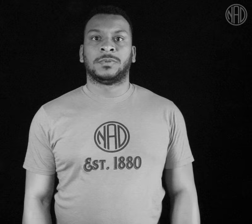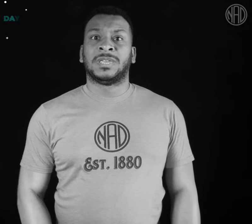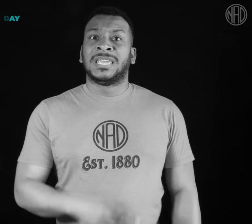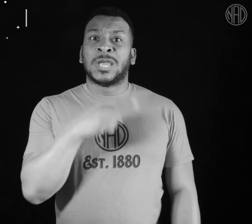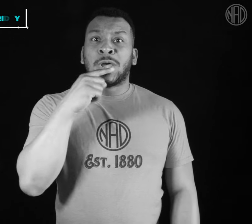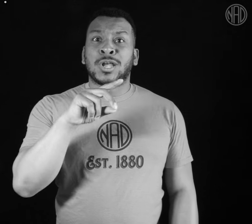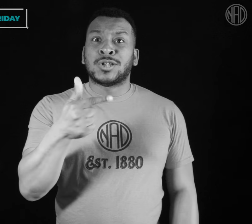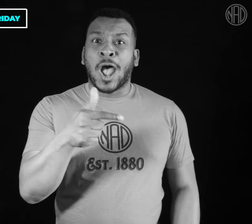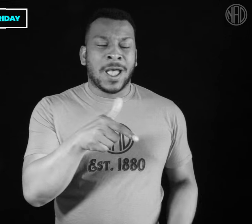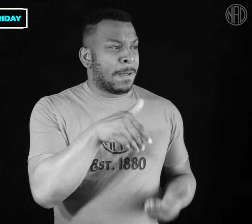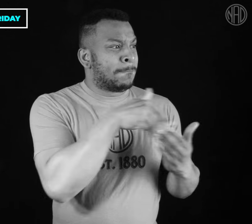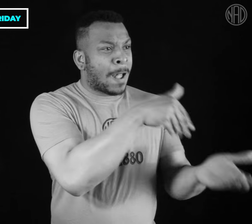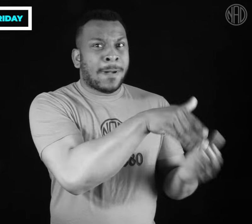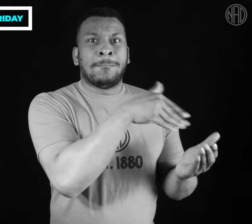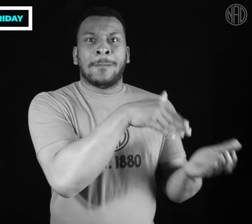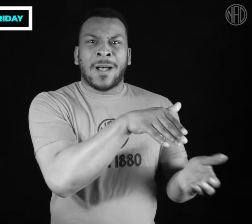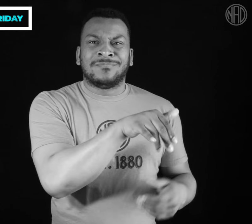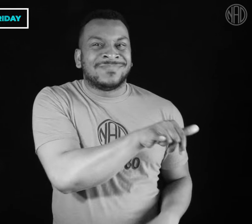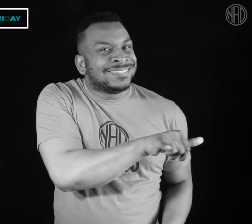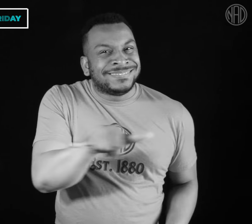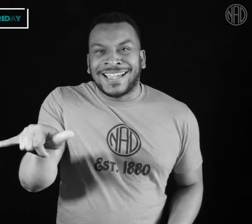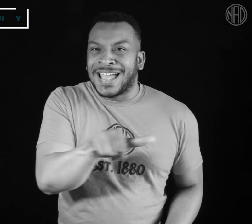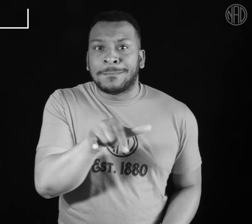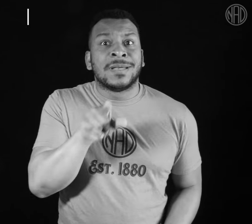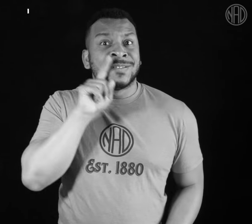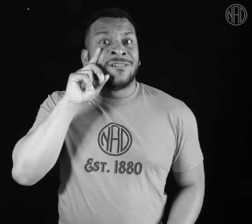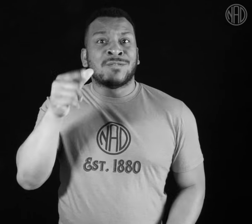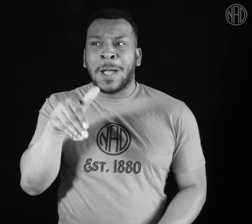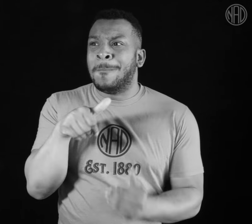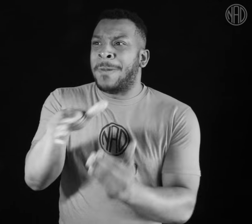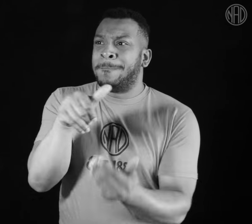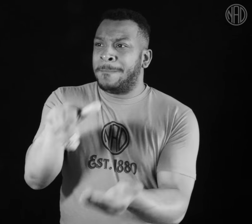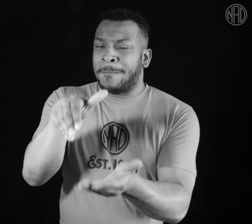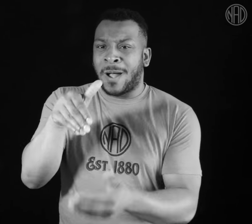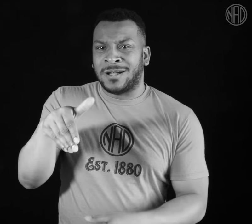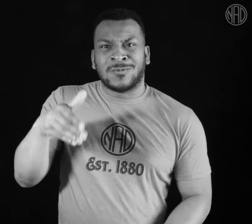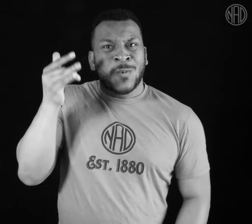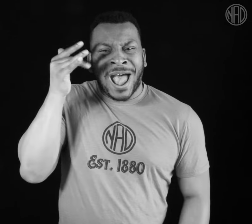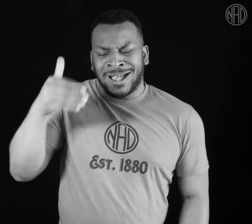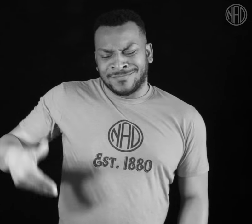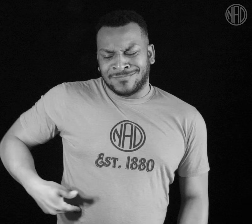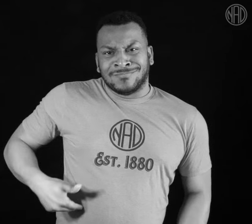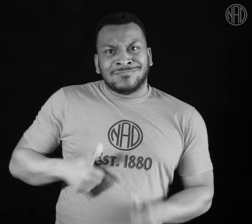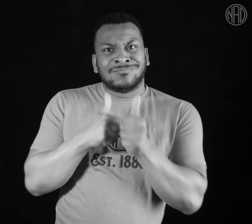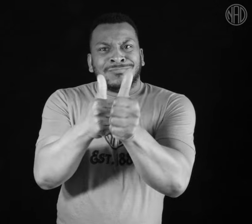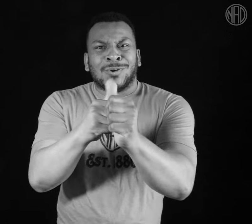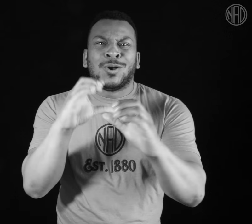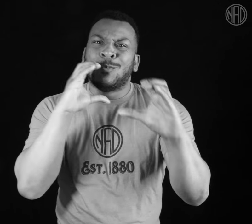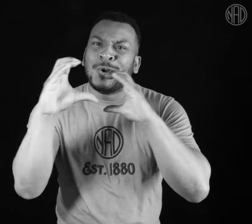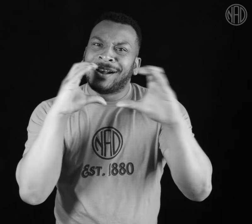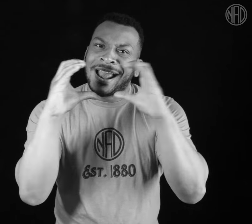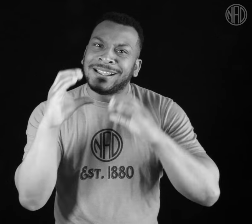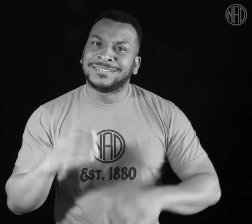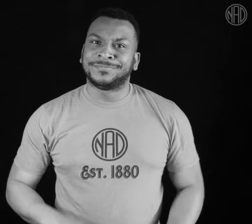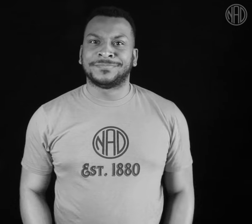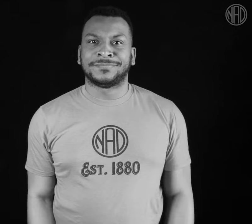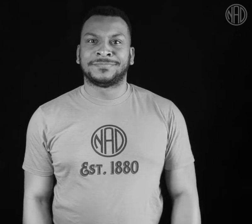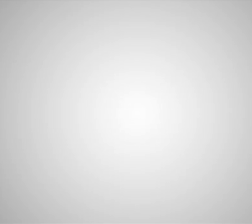Just like hearing dogs, deaf dogs might bark all the time to communicate because it is instinct!